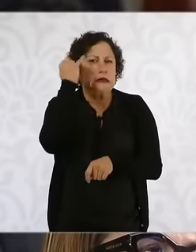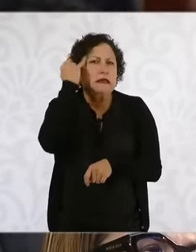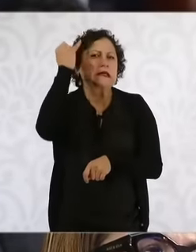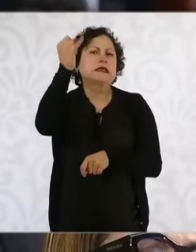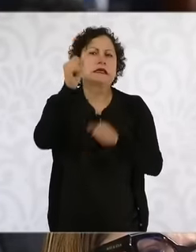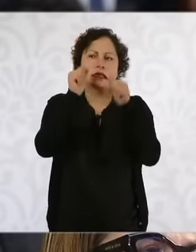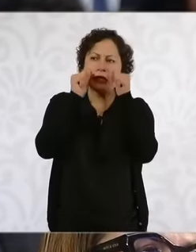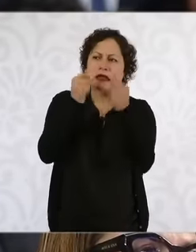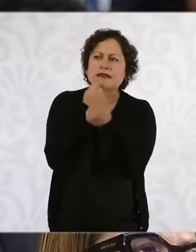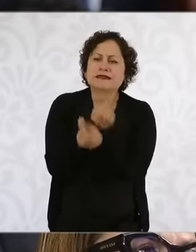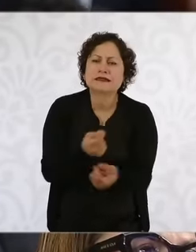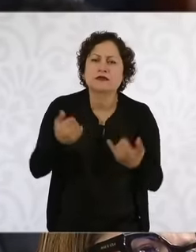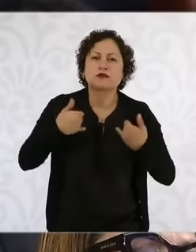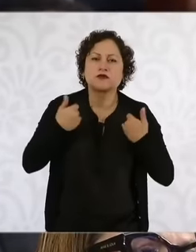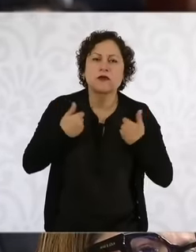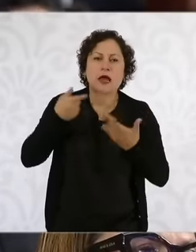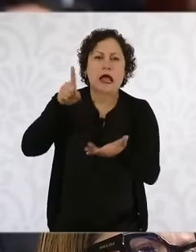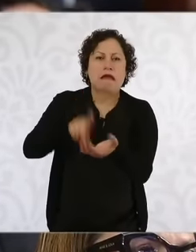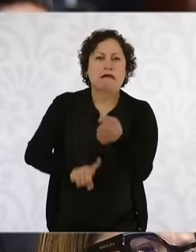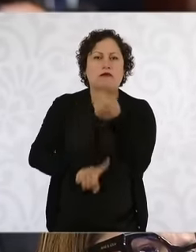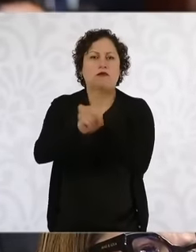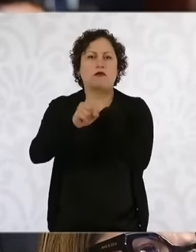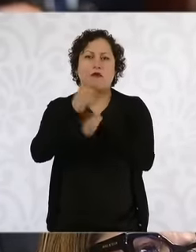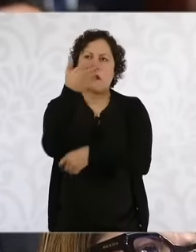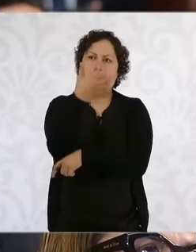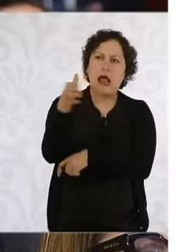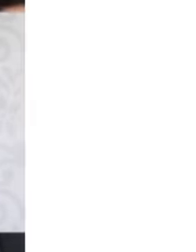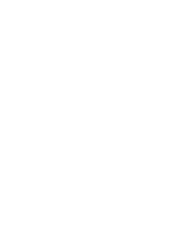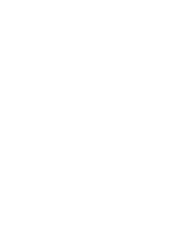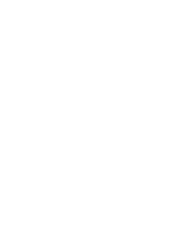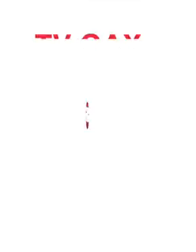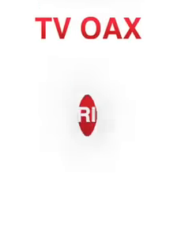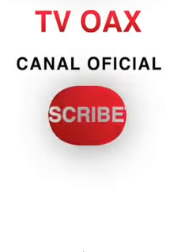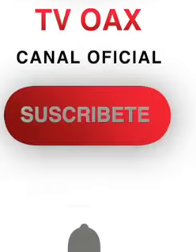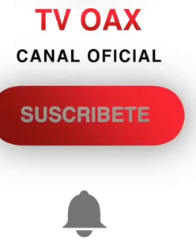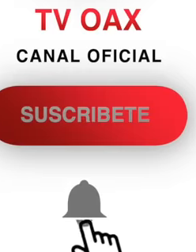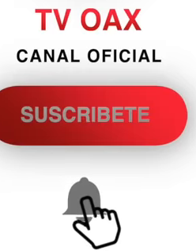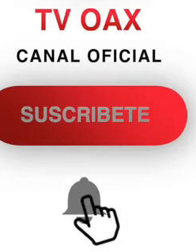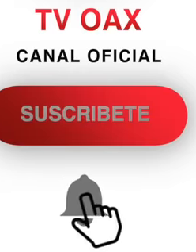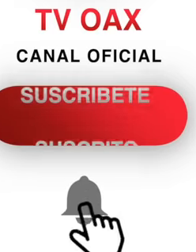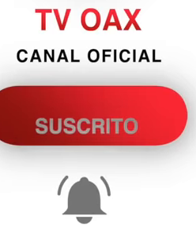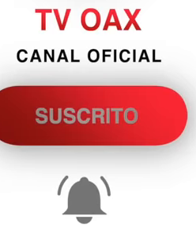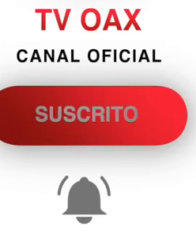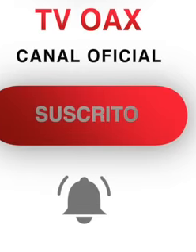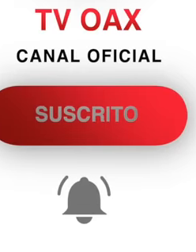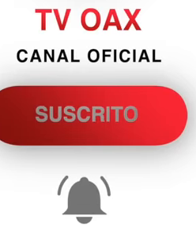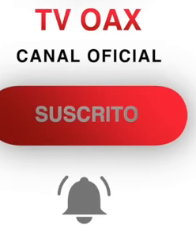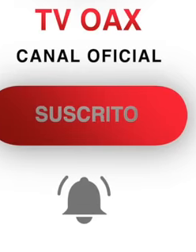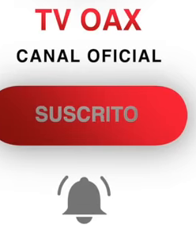live in these conflict zones and that perhaps we could build better societies with them and